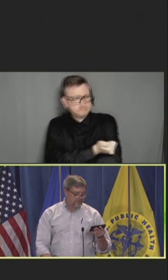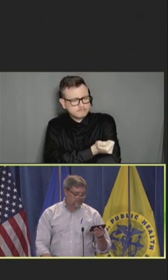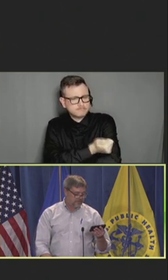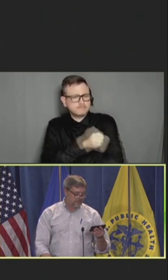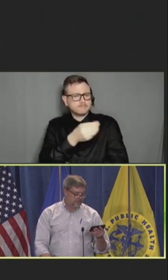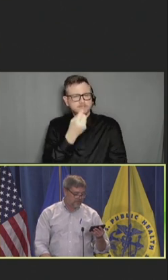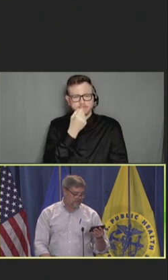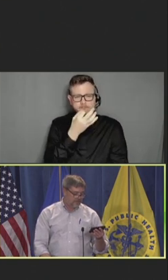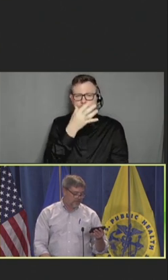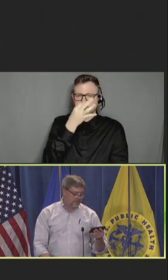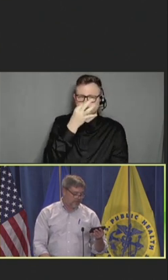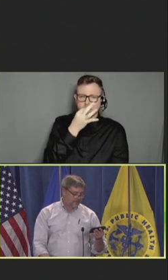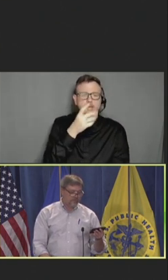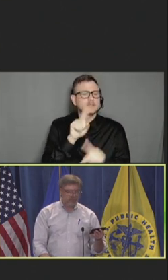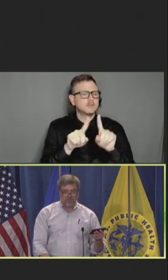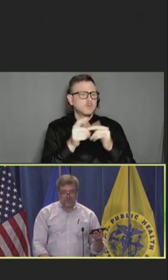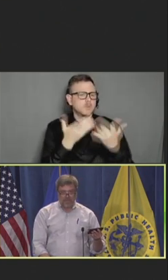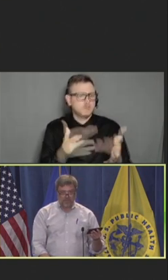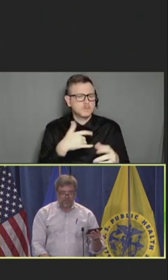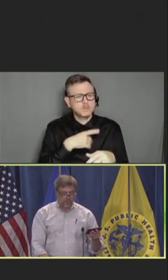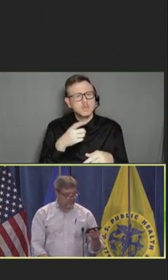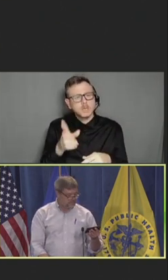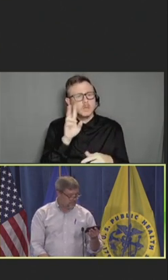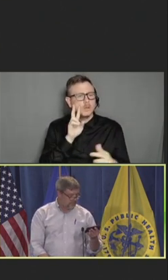diseases to portray their value and importance.